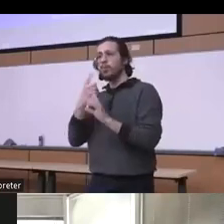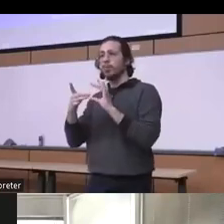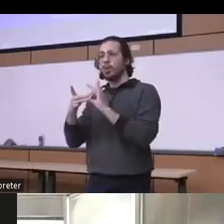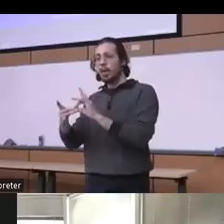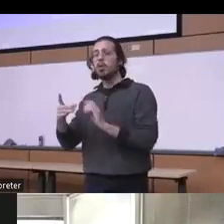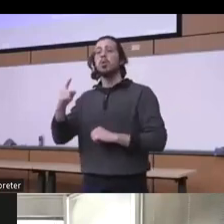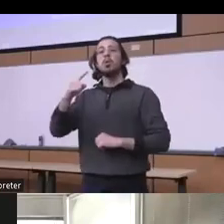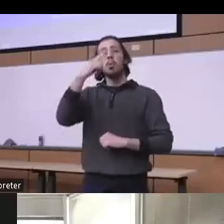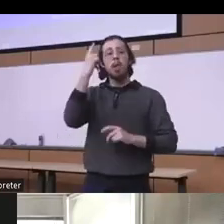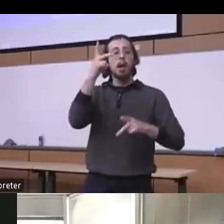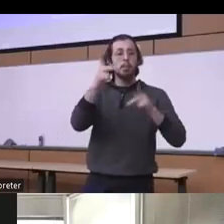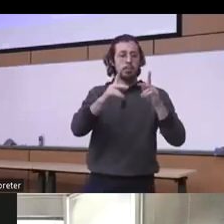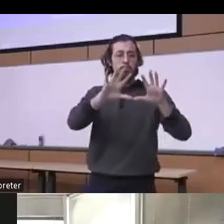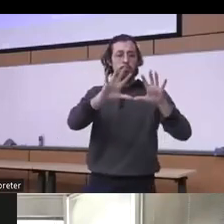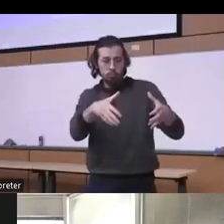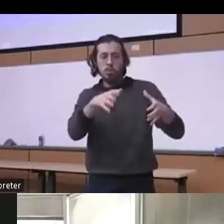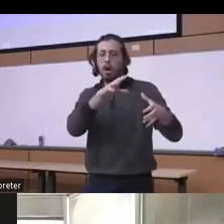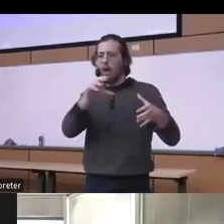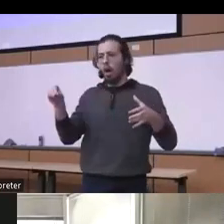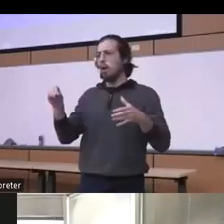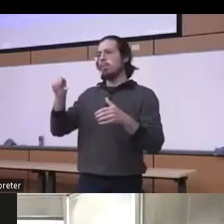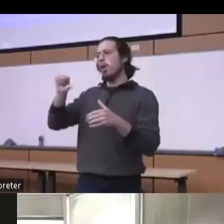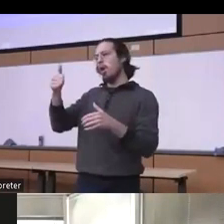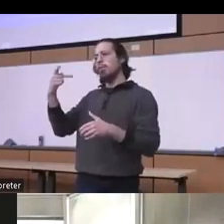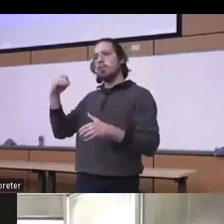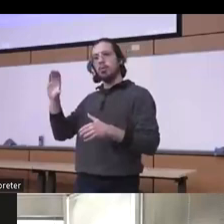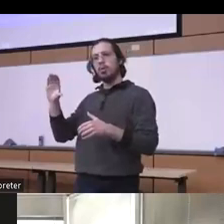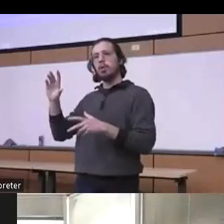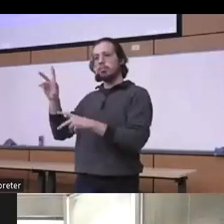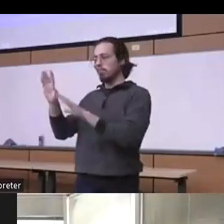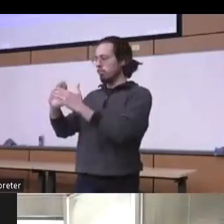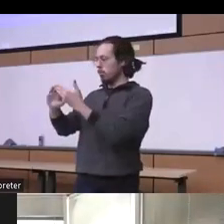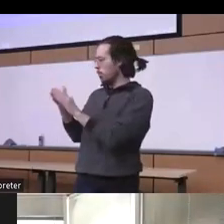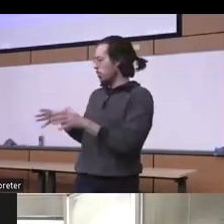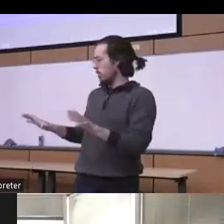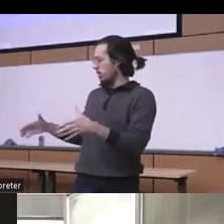in general and I will discuss that a little bit I want to address you know the biggest